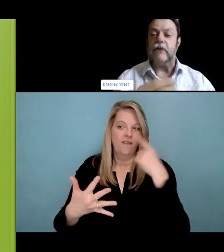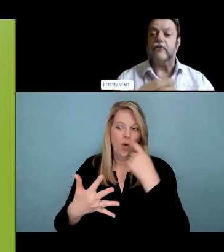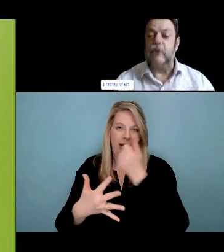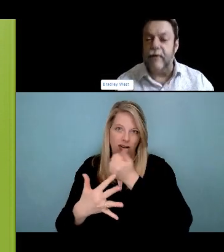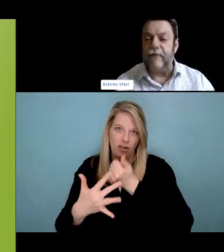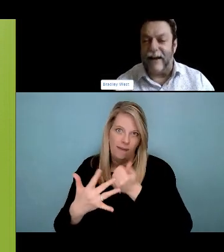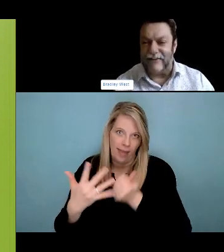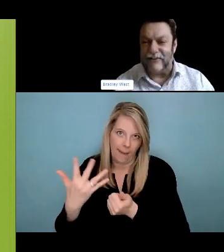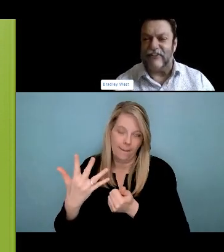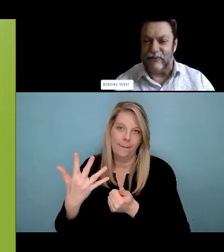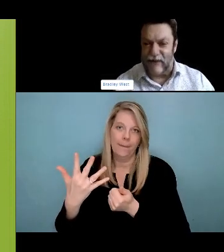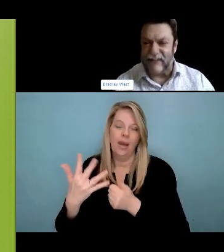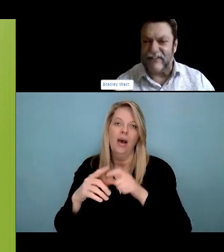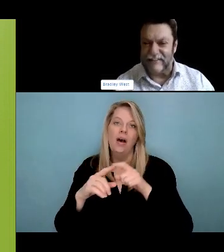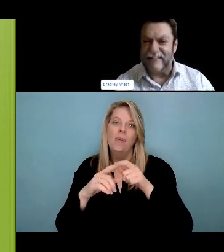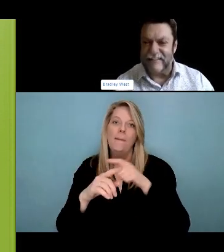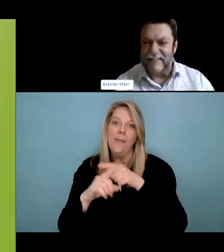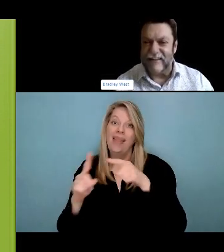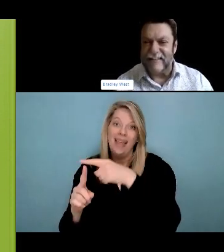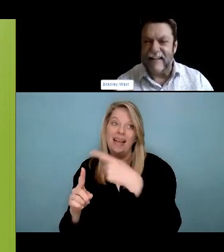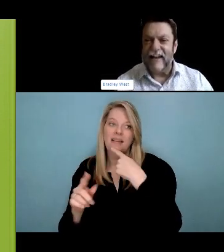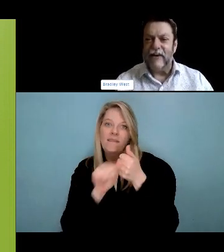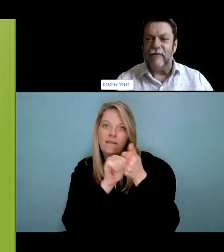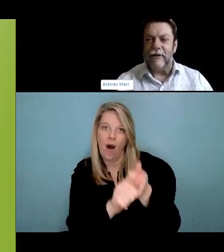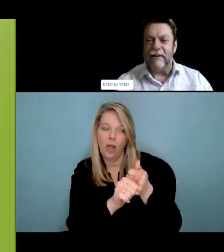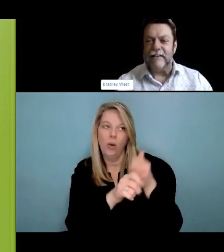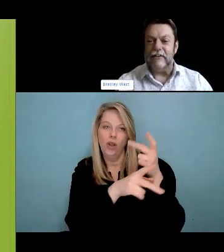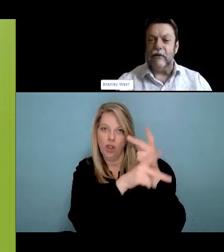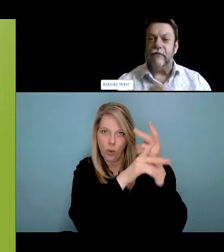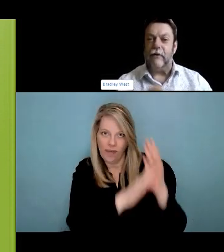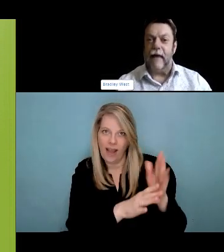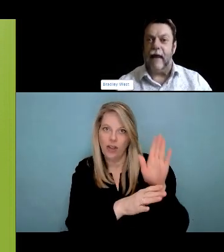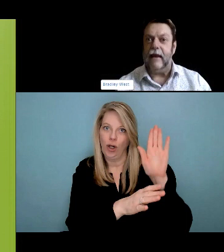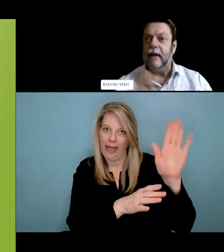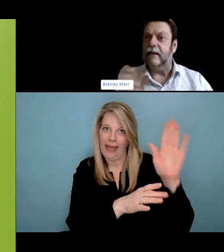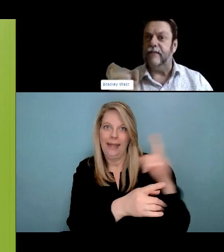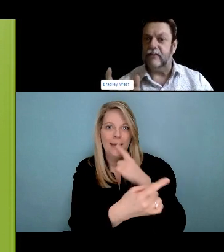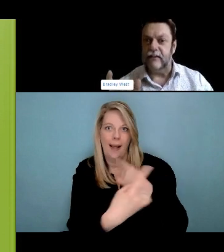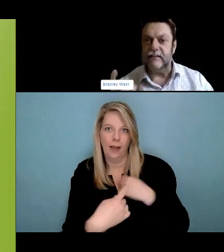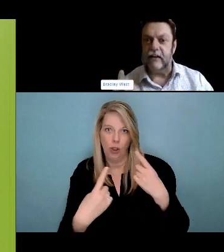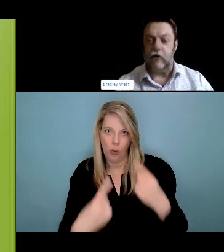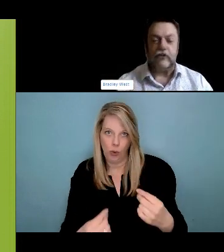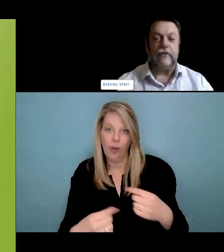House was able to open up a mobile overdose prevention site.